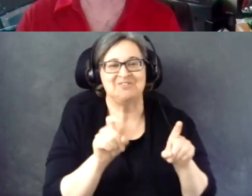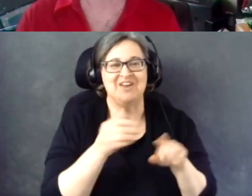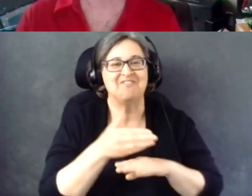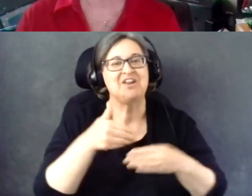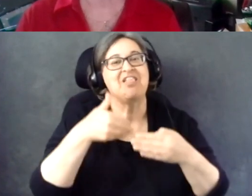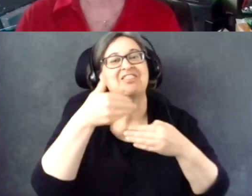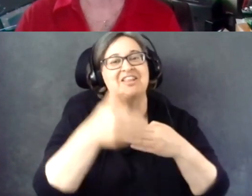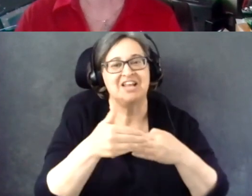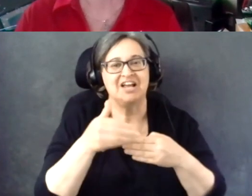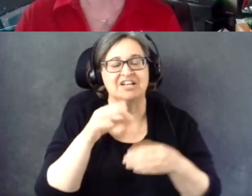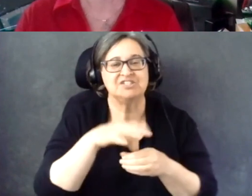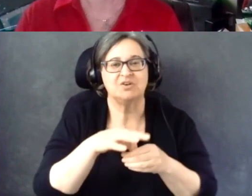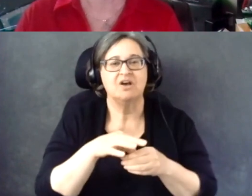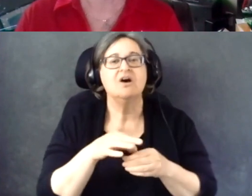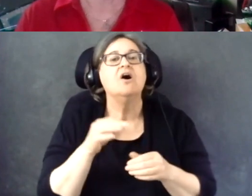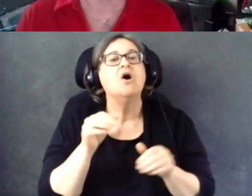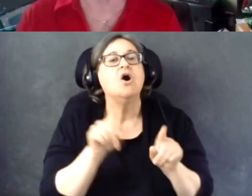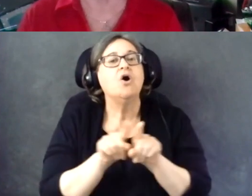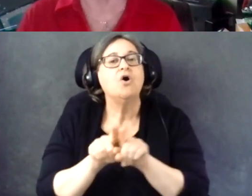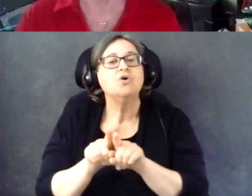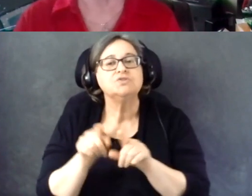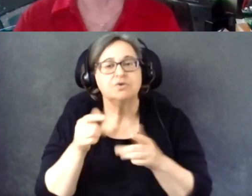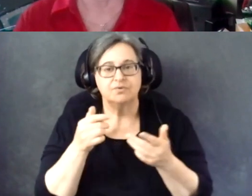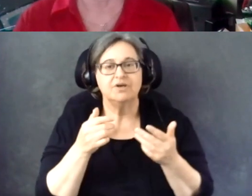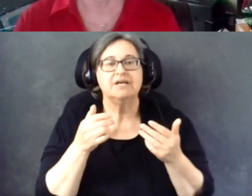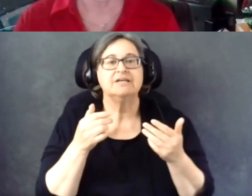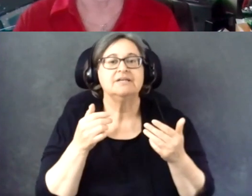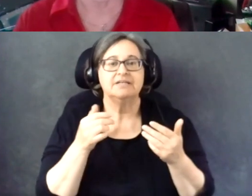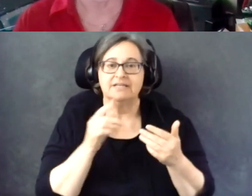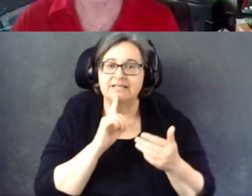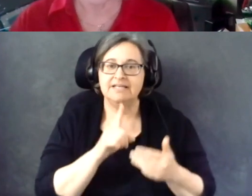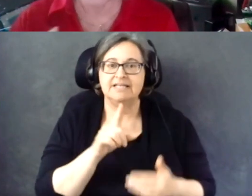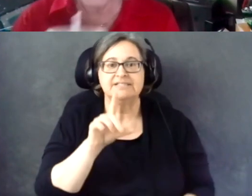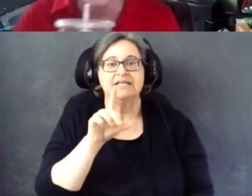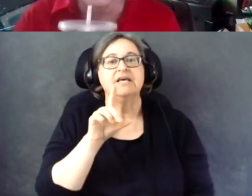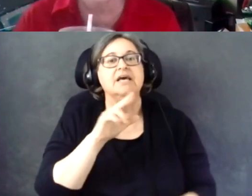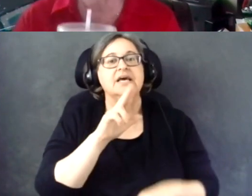And just a reminder also, it is national disability voter registration week.